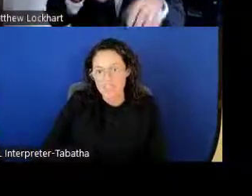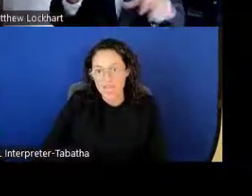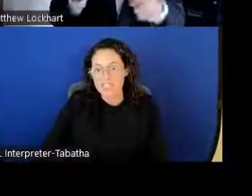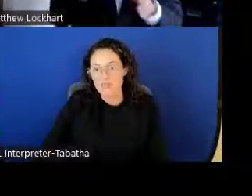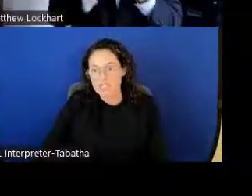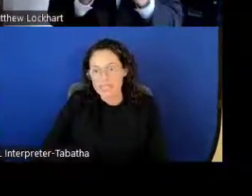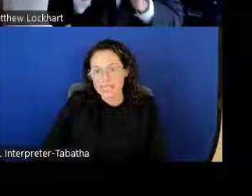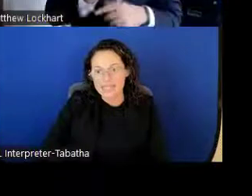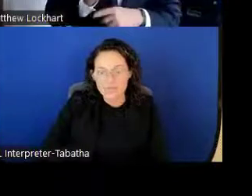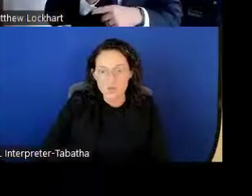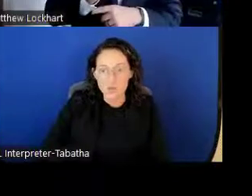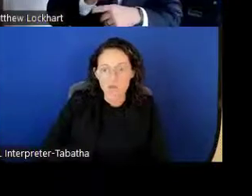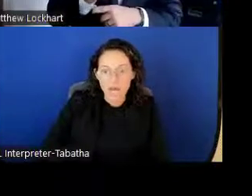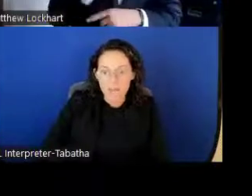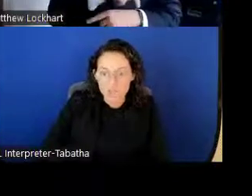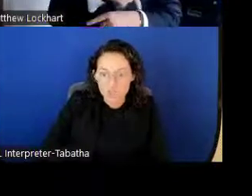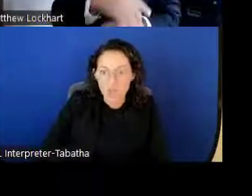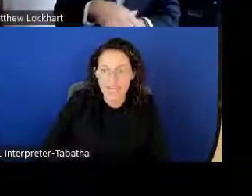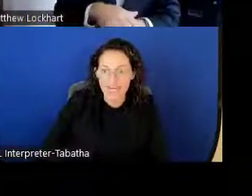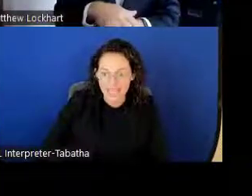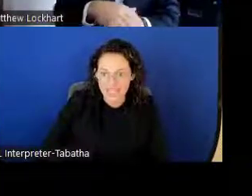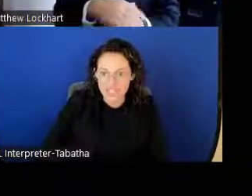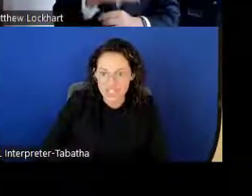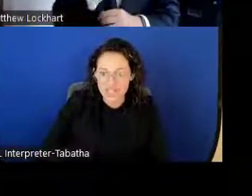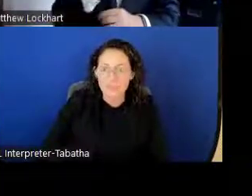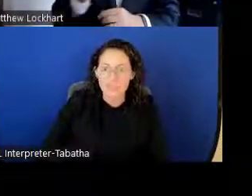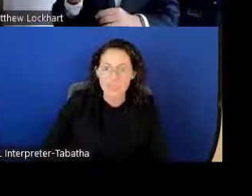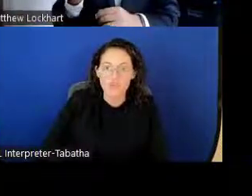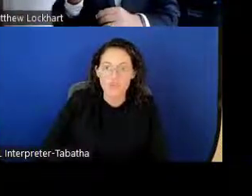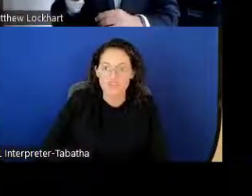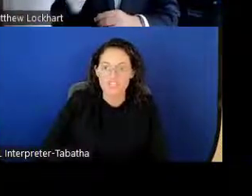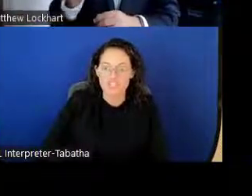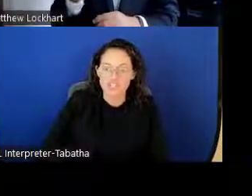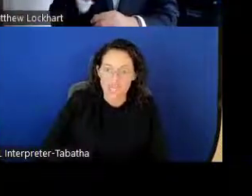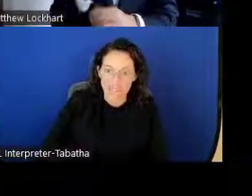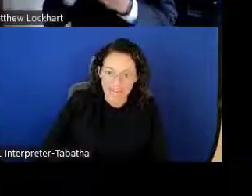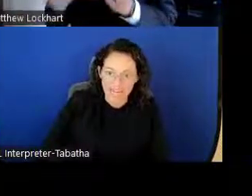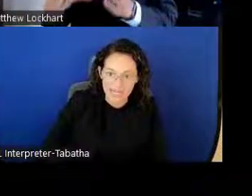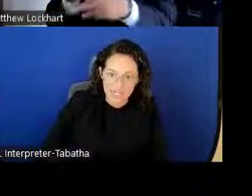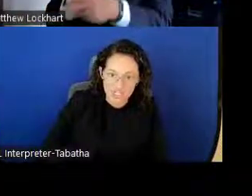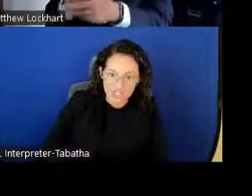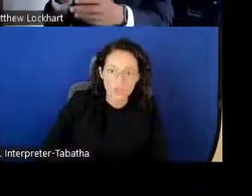And that is for scientists who come to NIH, and they do their research at NIH.